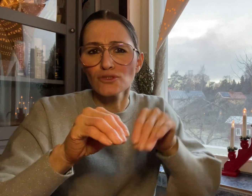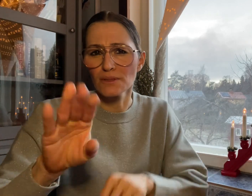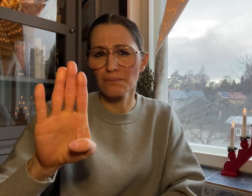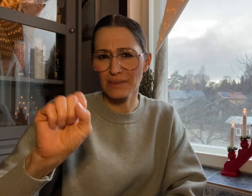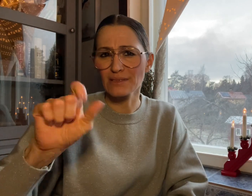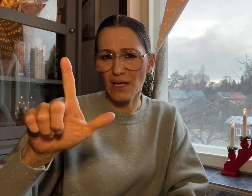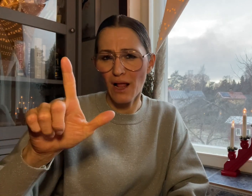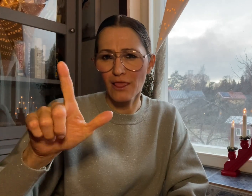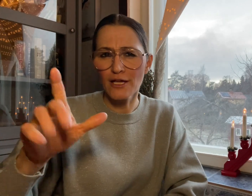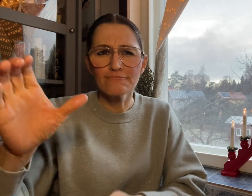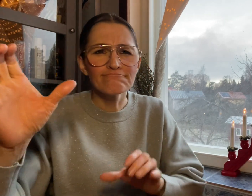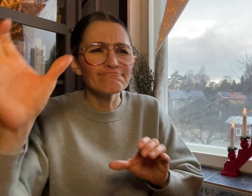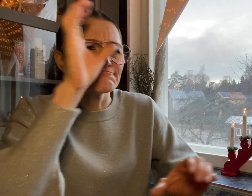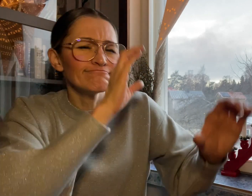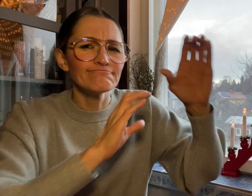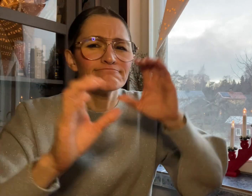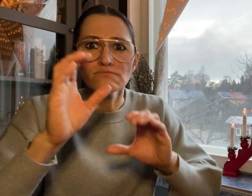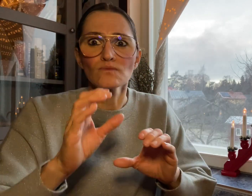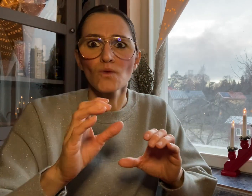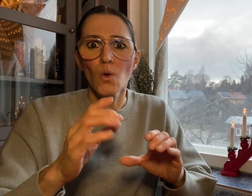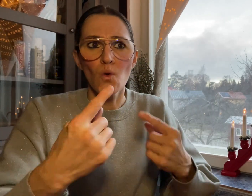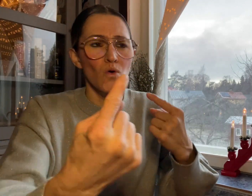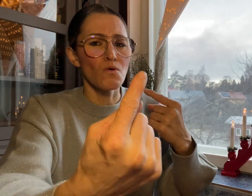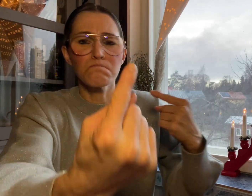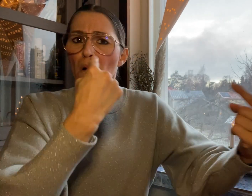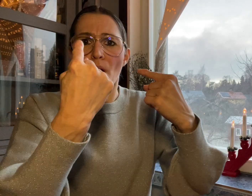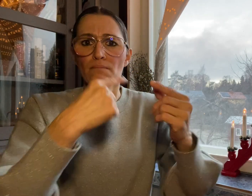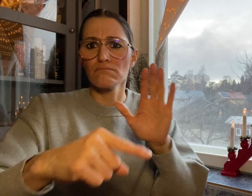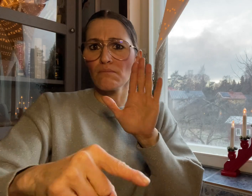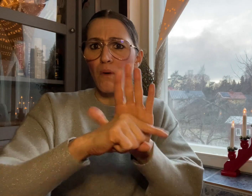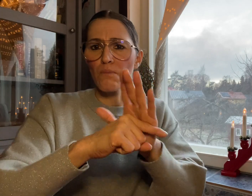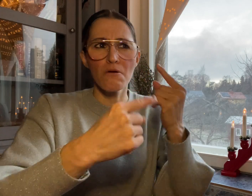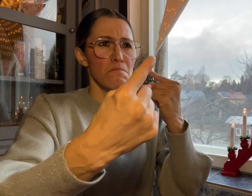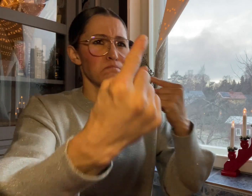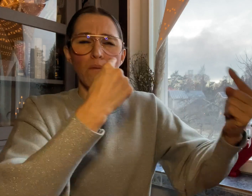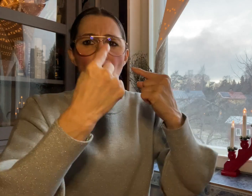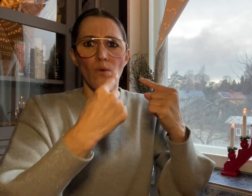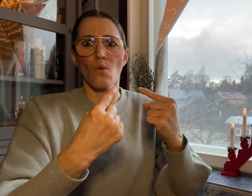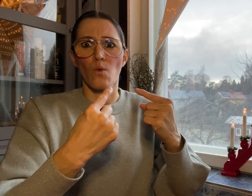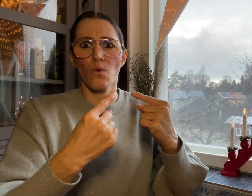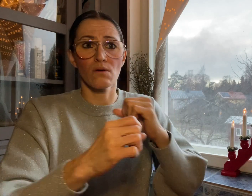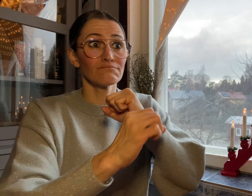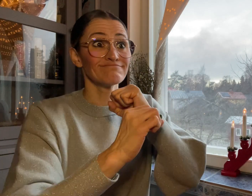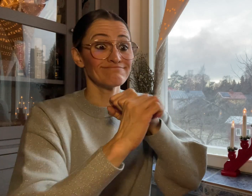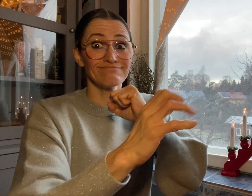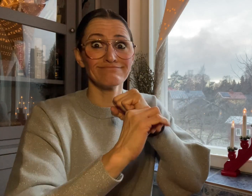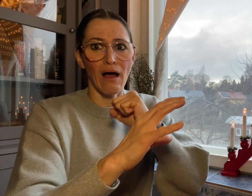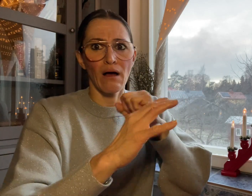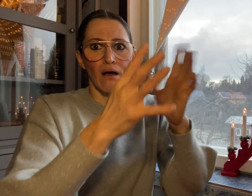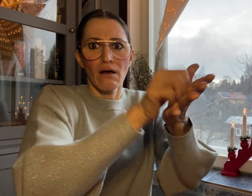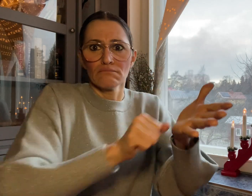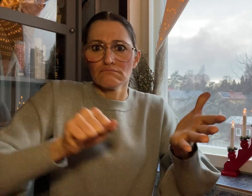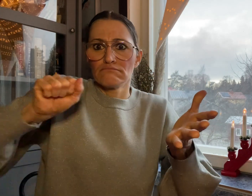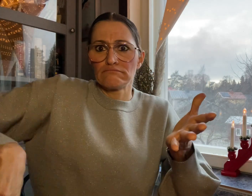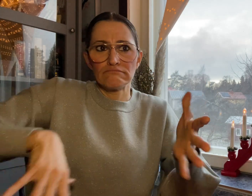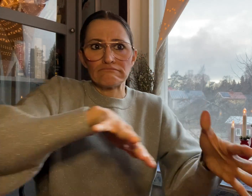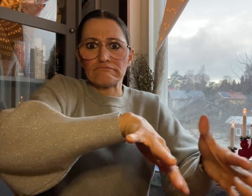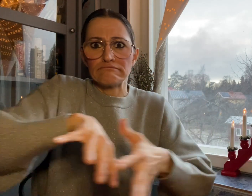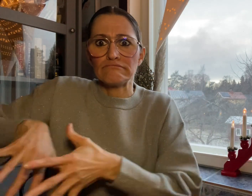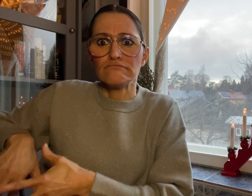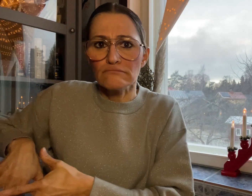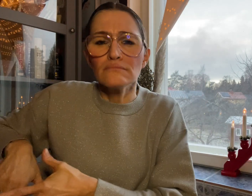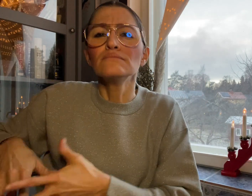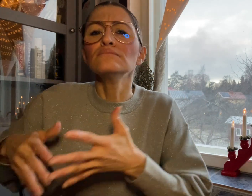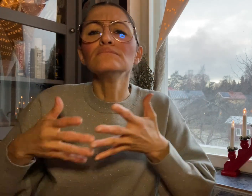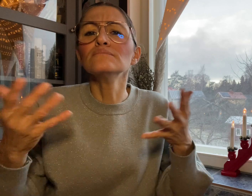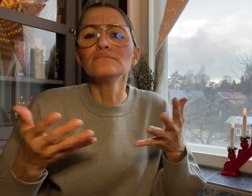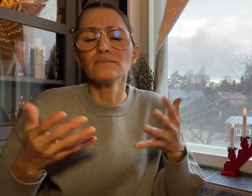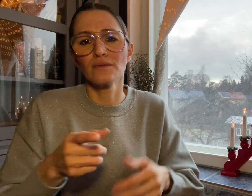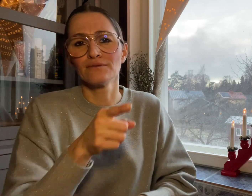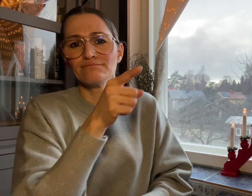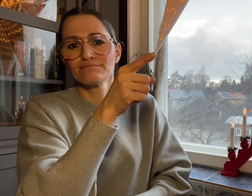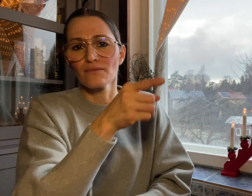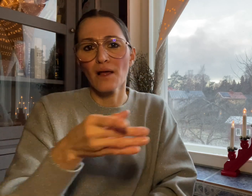Sign Language (BSL) tutor after receiving criticism.